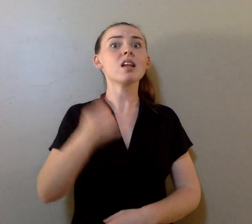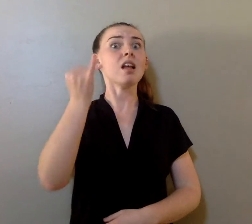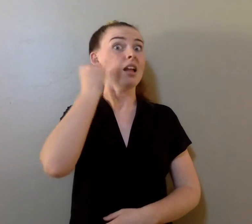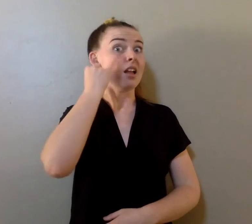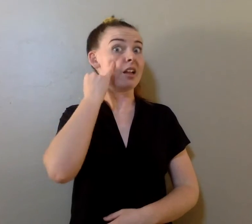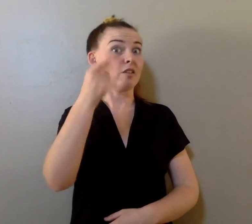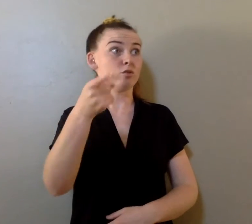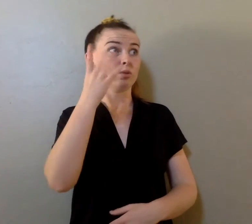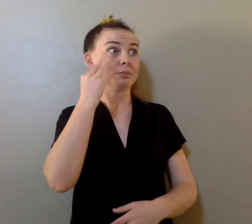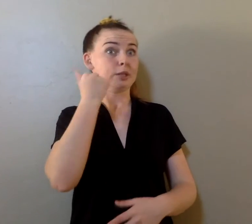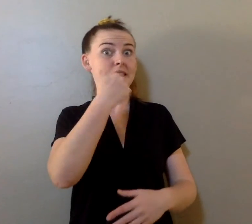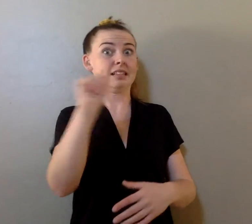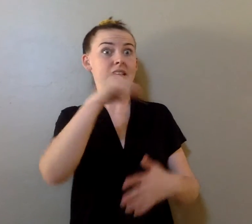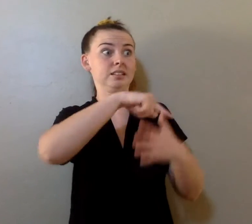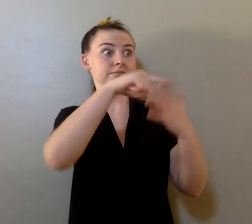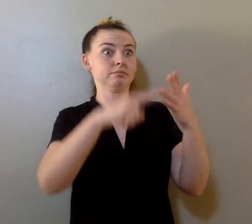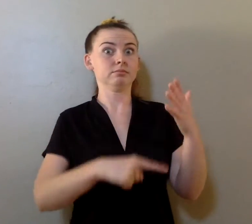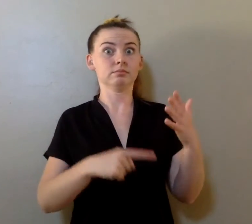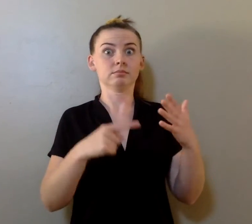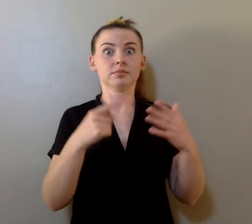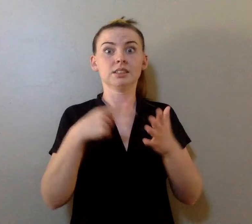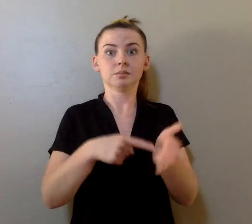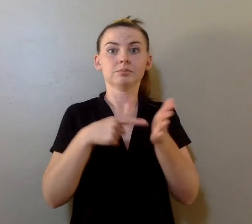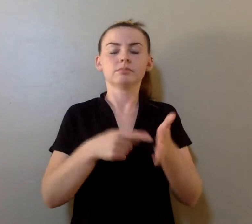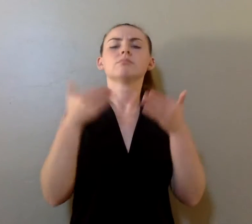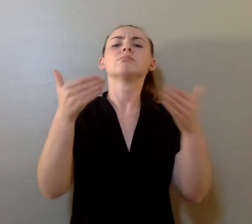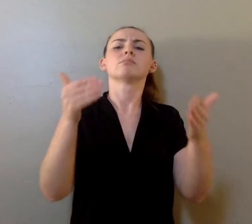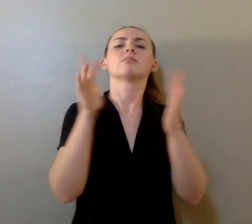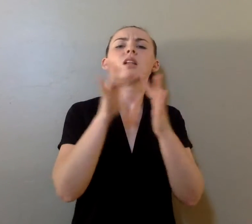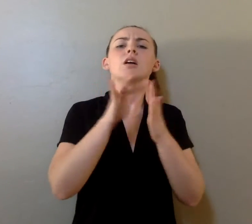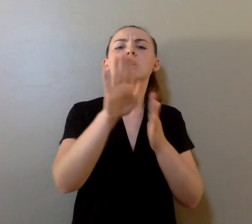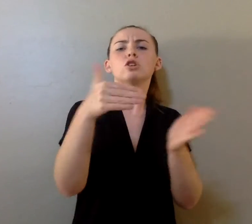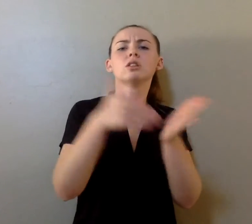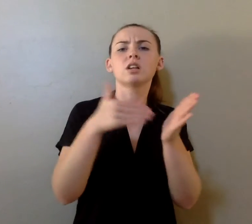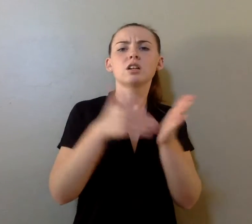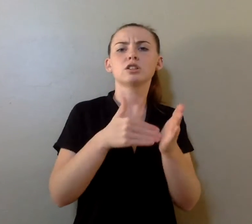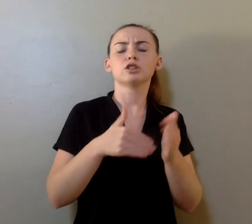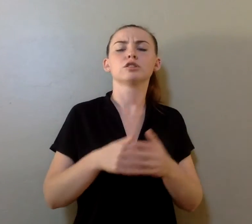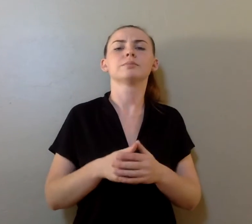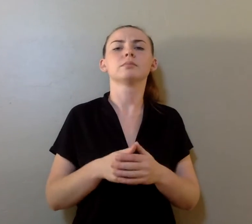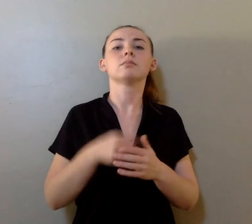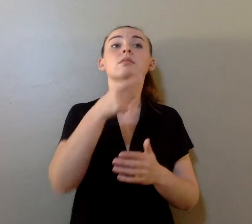If you suspect the new symptoms, please contact your doctor